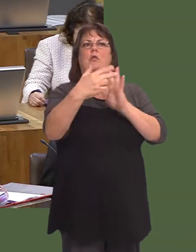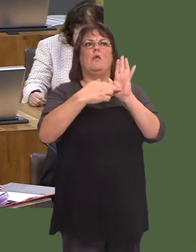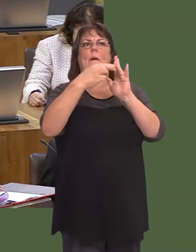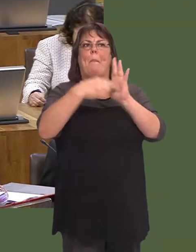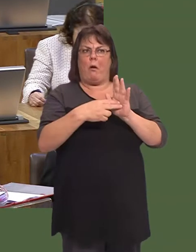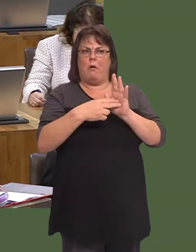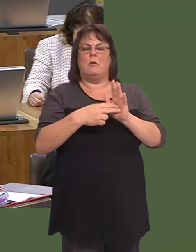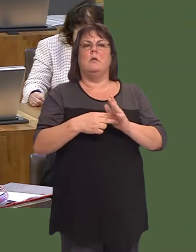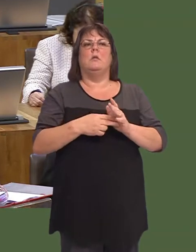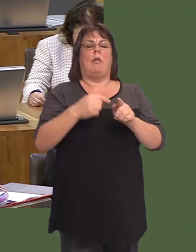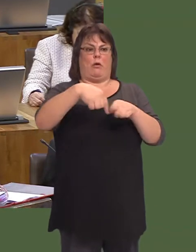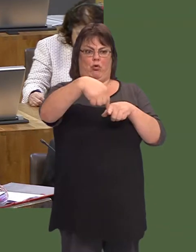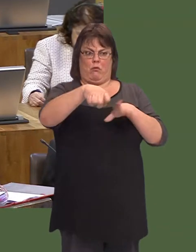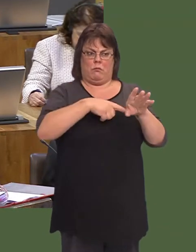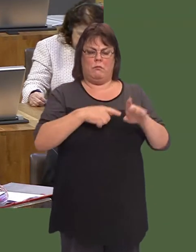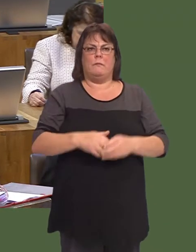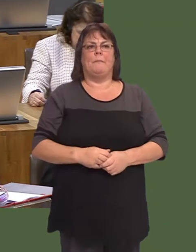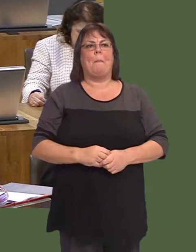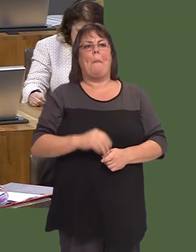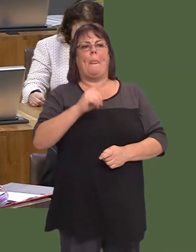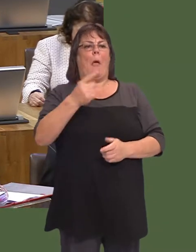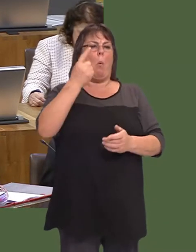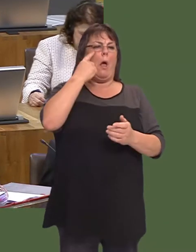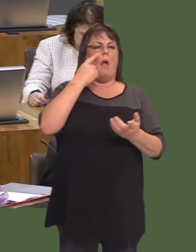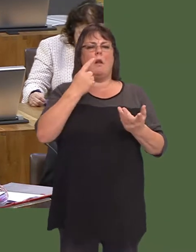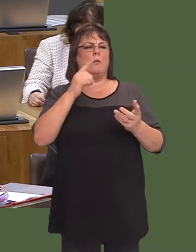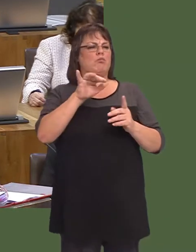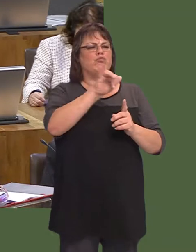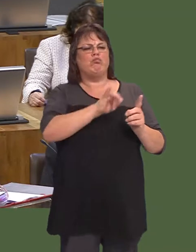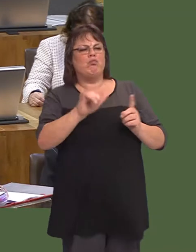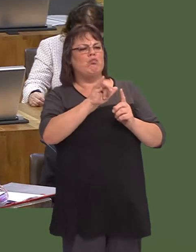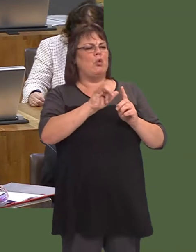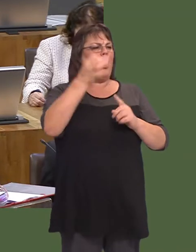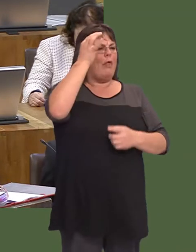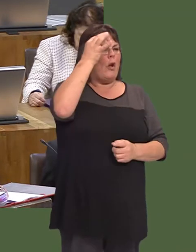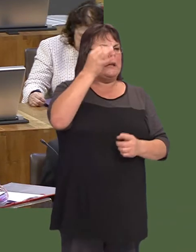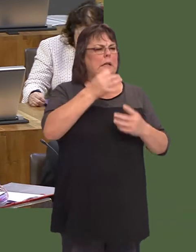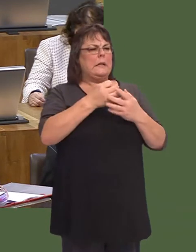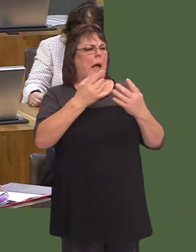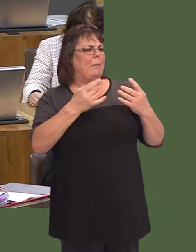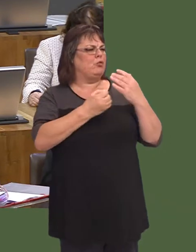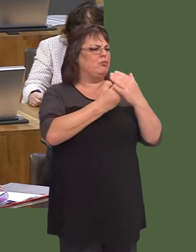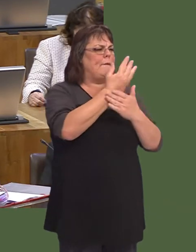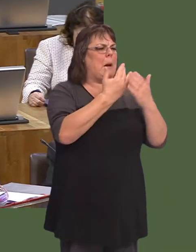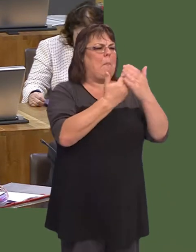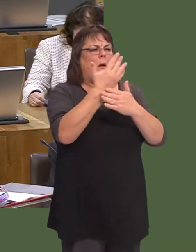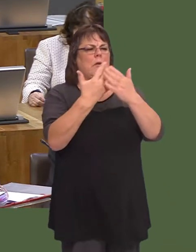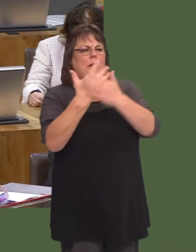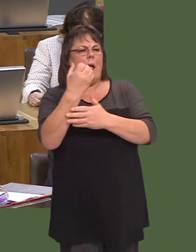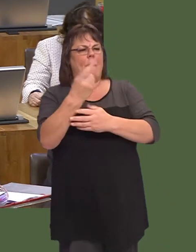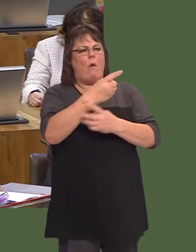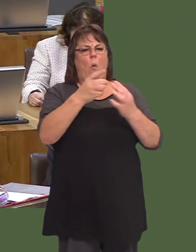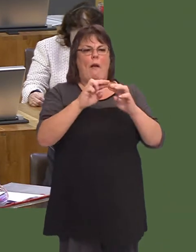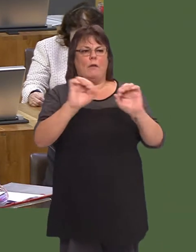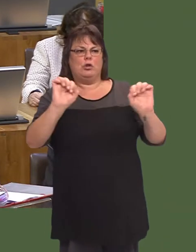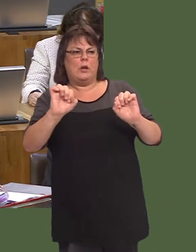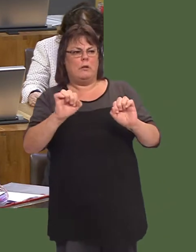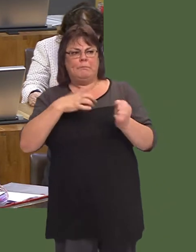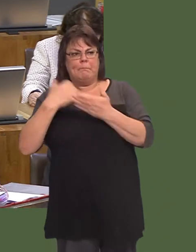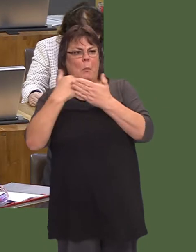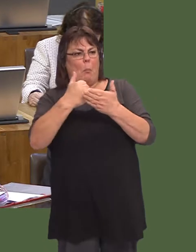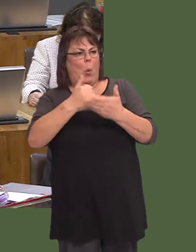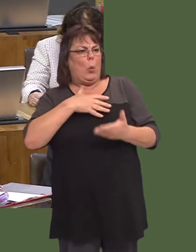maeír awdurdodau wedi mynd a faint fwy o gefnogaeth sydd eisiau ei rhoi iddynt er mwyn